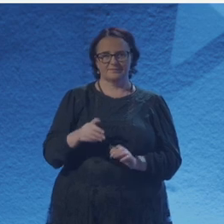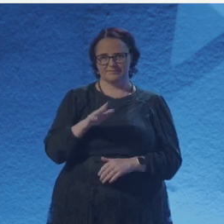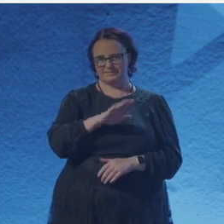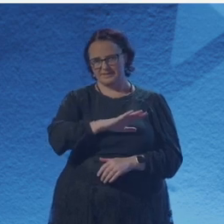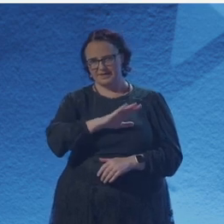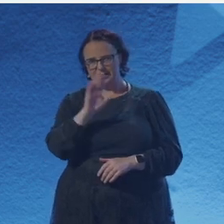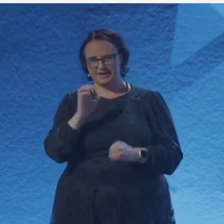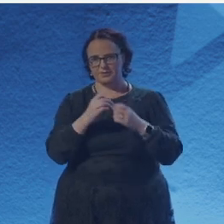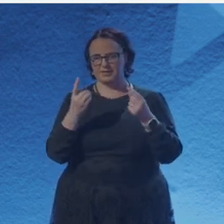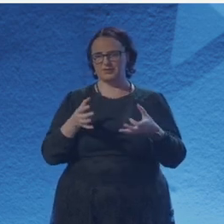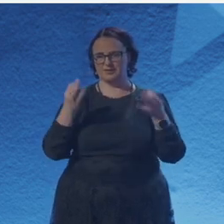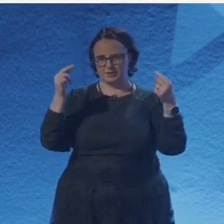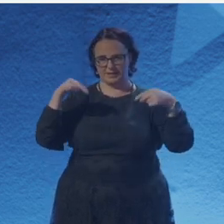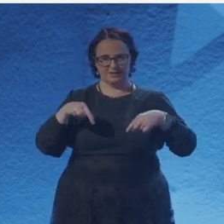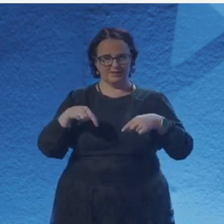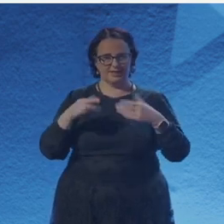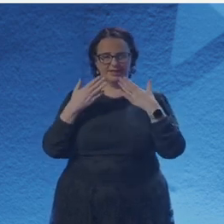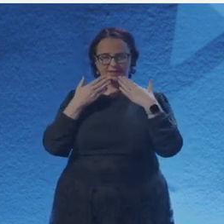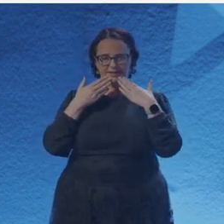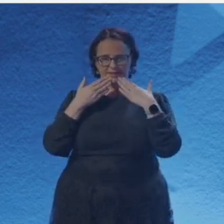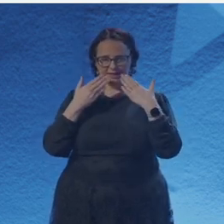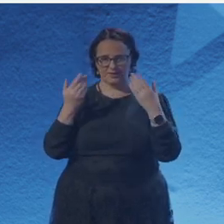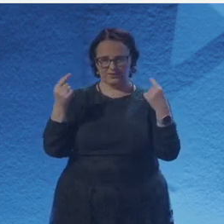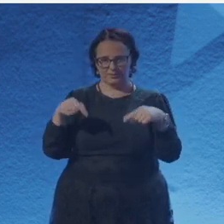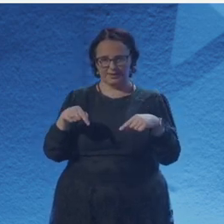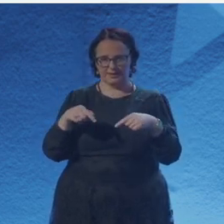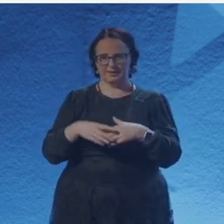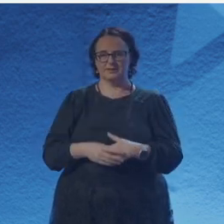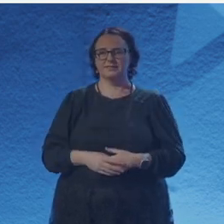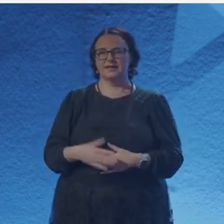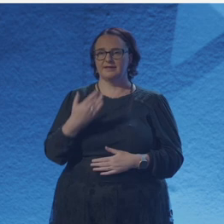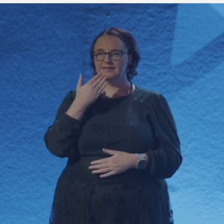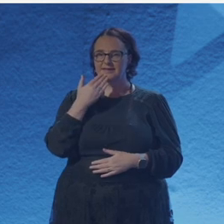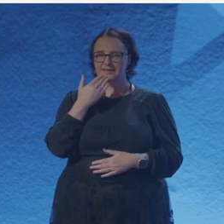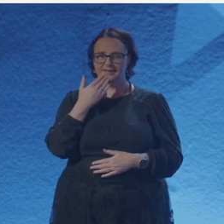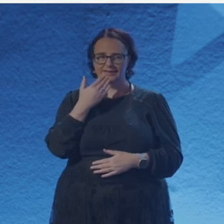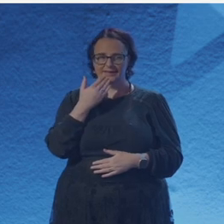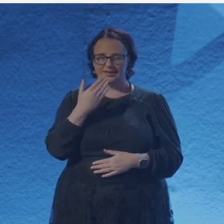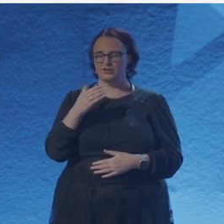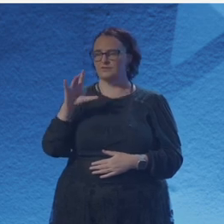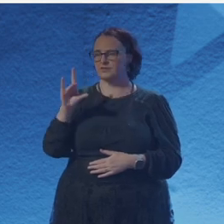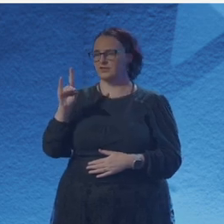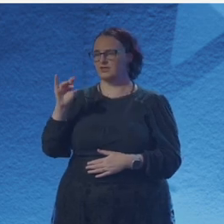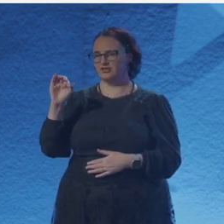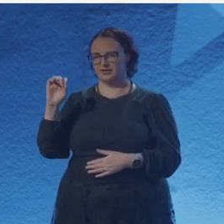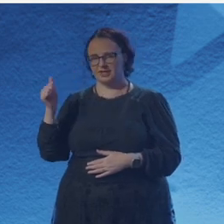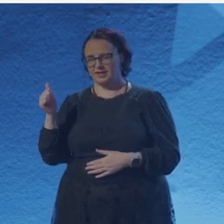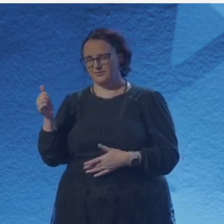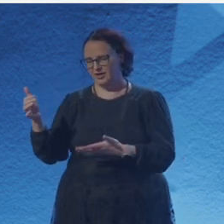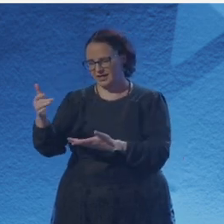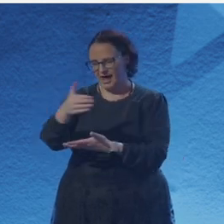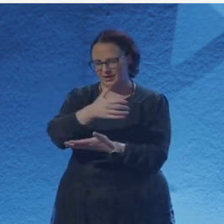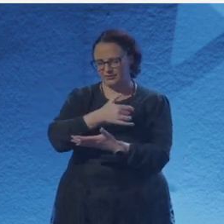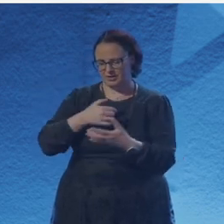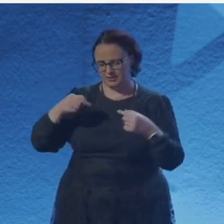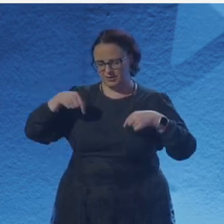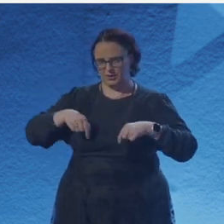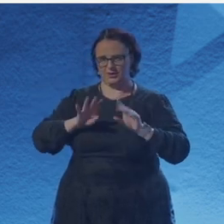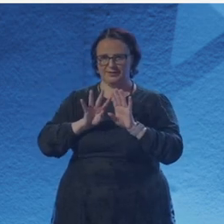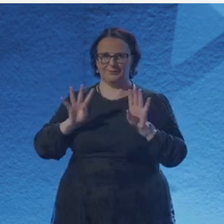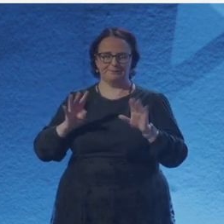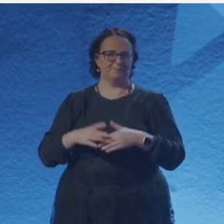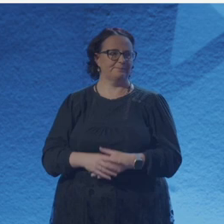Rosamund.